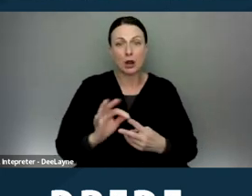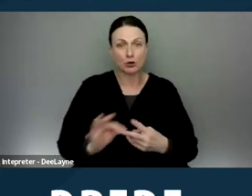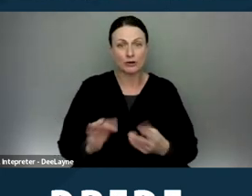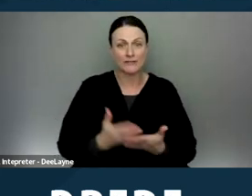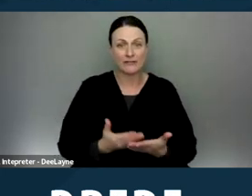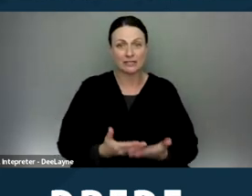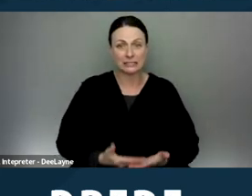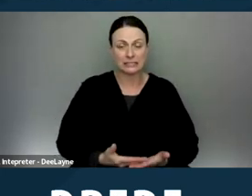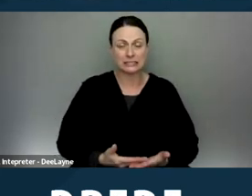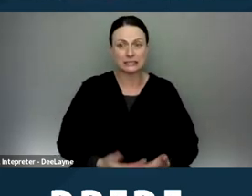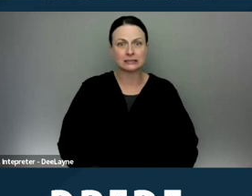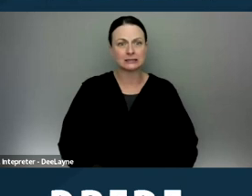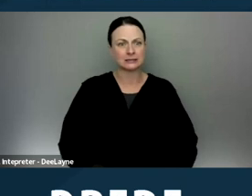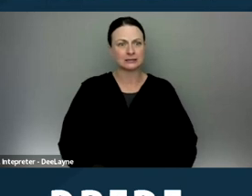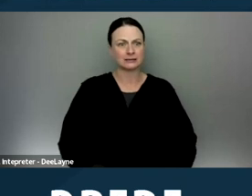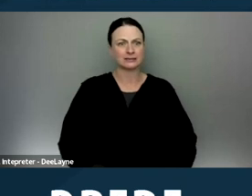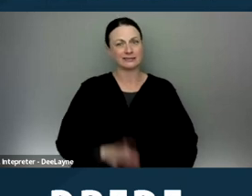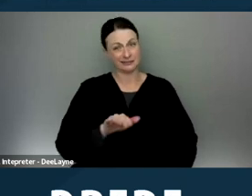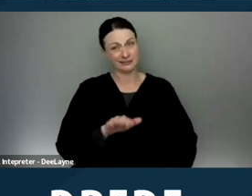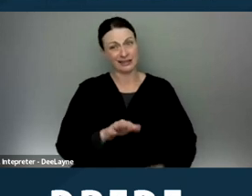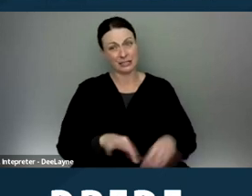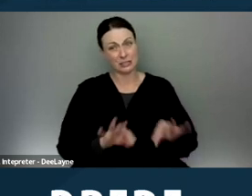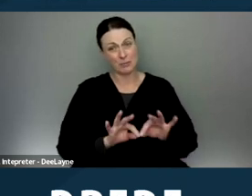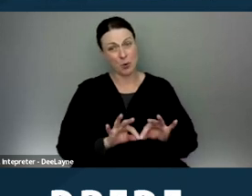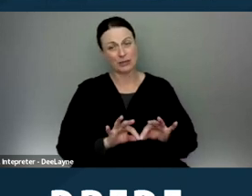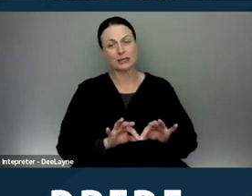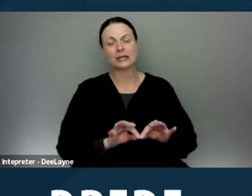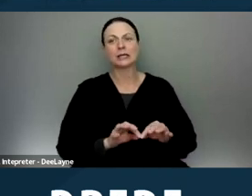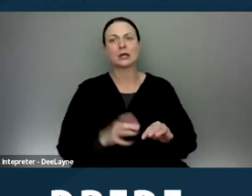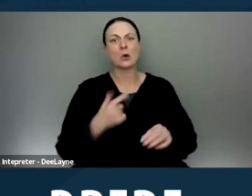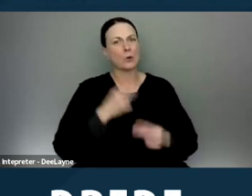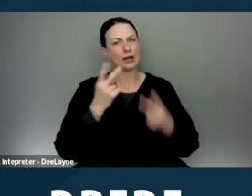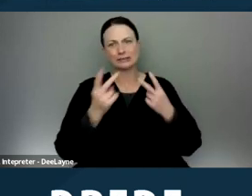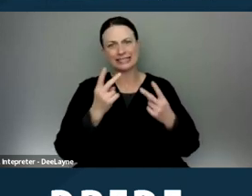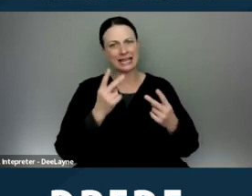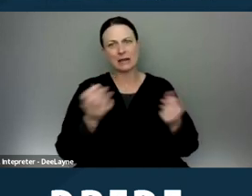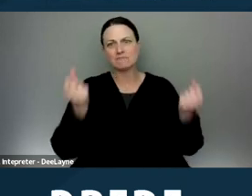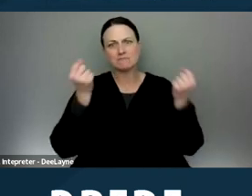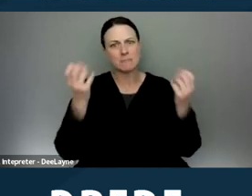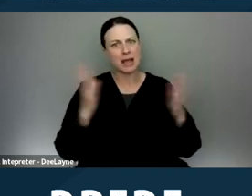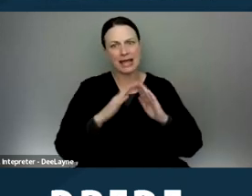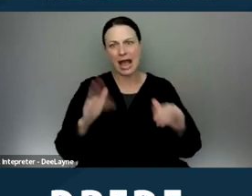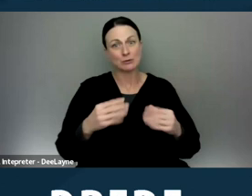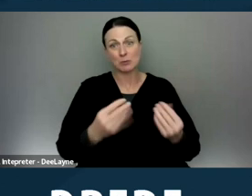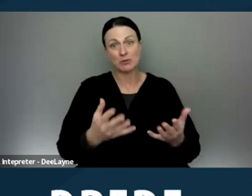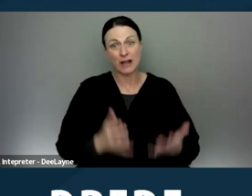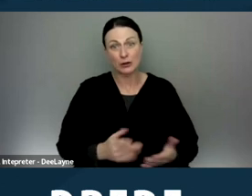I just wanna say on a side note that's very important. We are seeing a lot of housing providers that basically